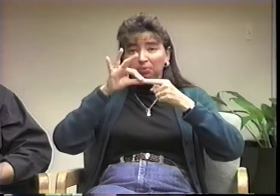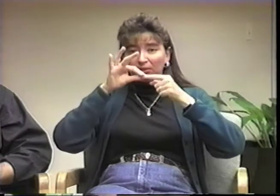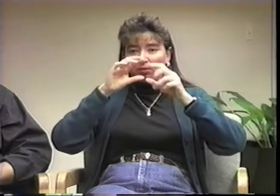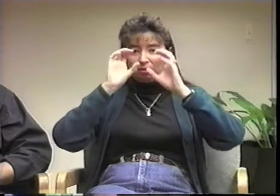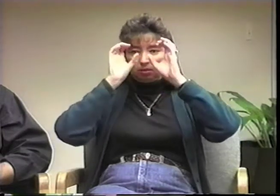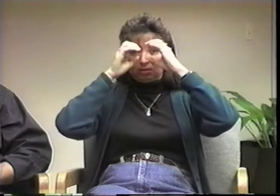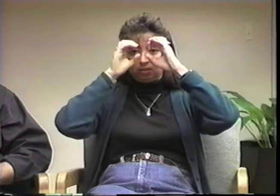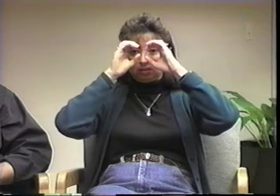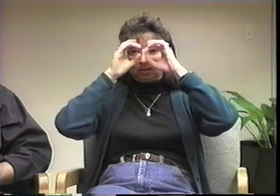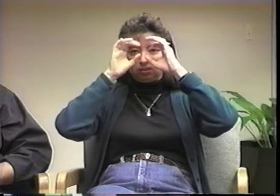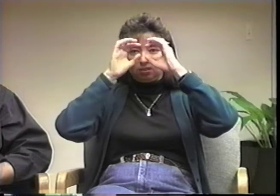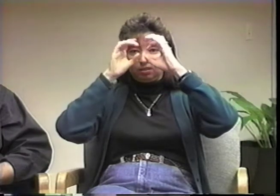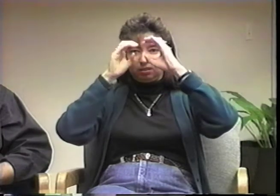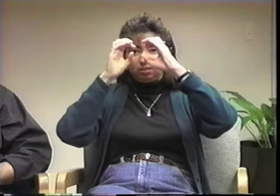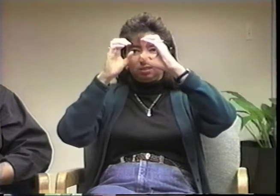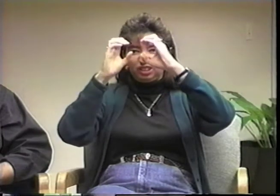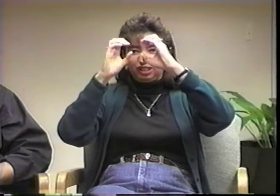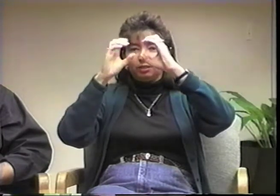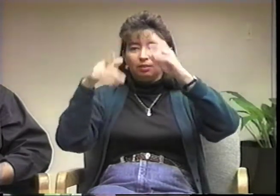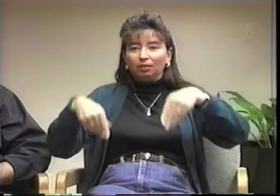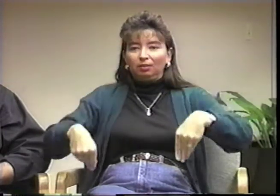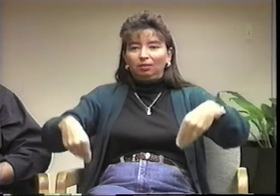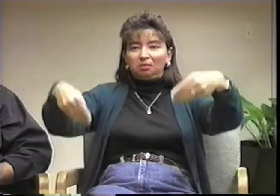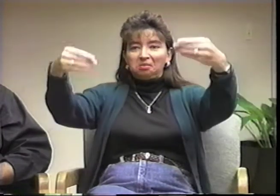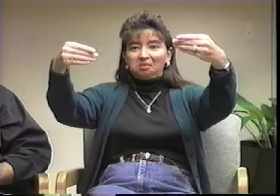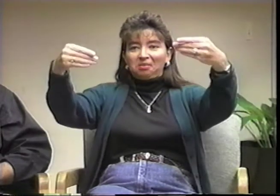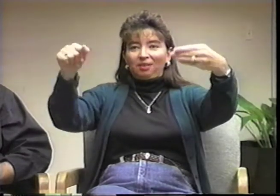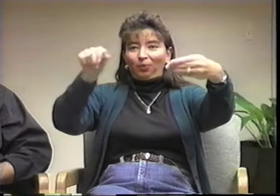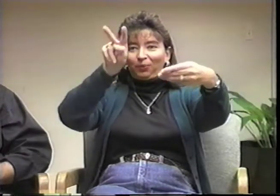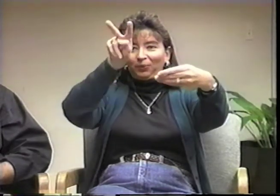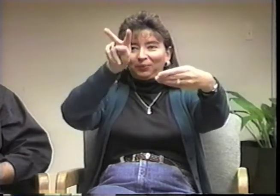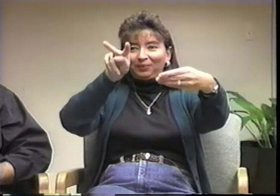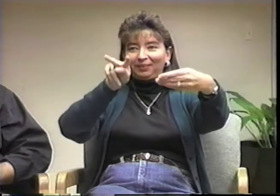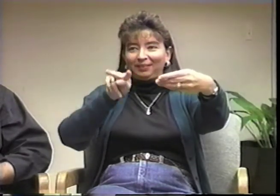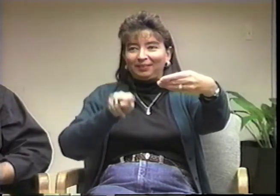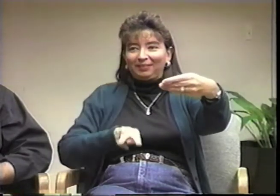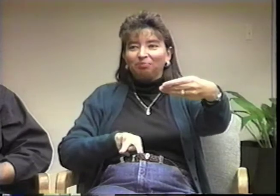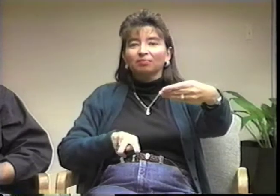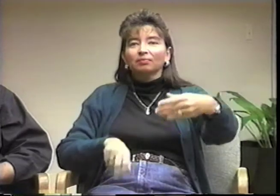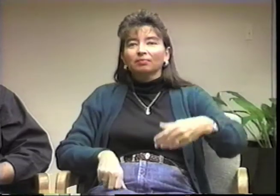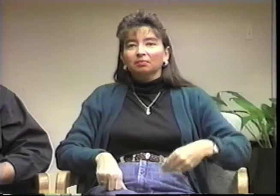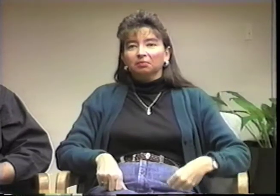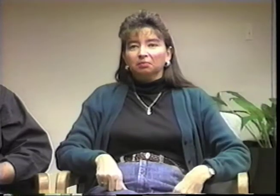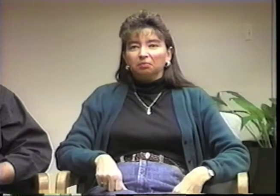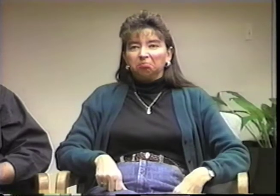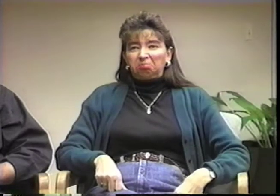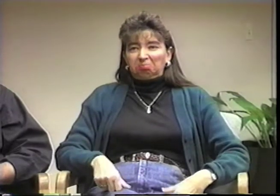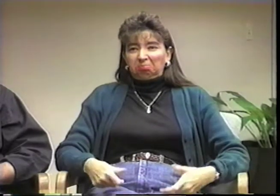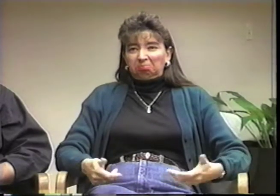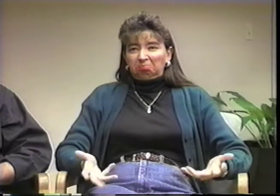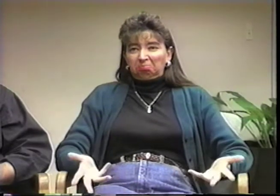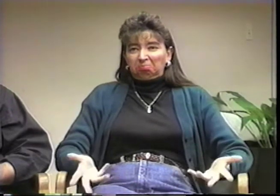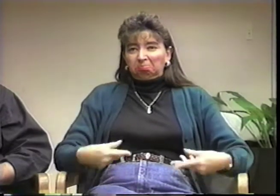The doctor gave me some special binocular-like glasses to read the information related to Retina Pigemena.